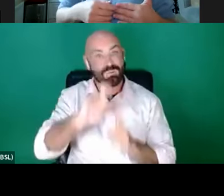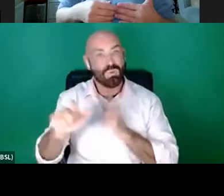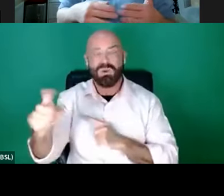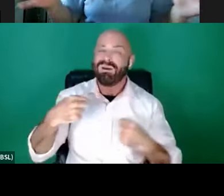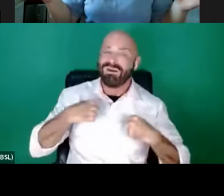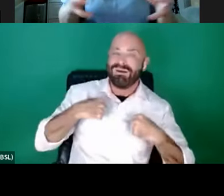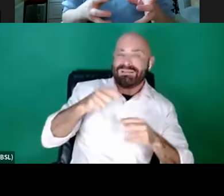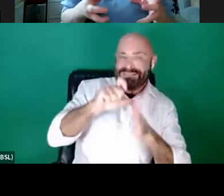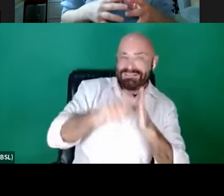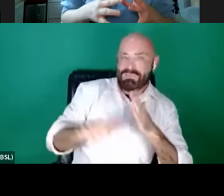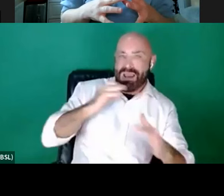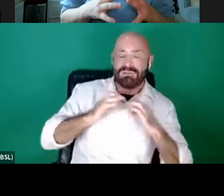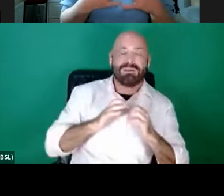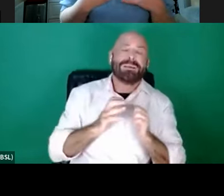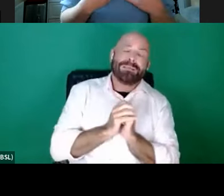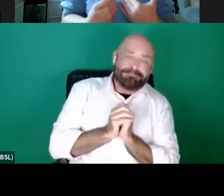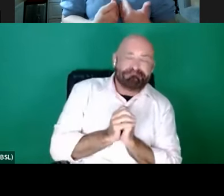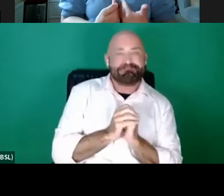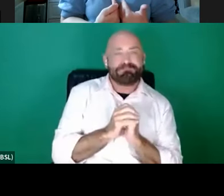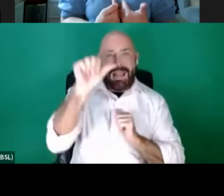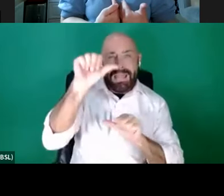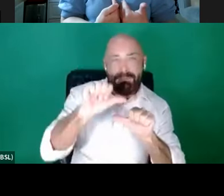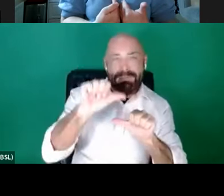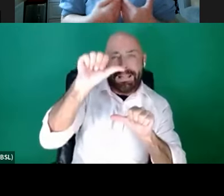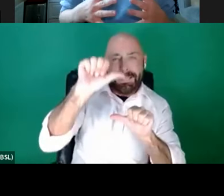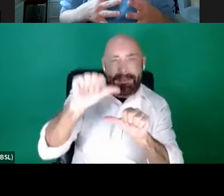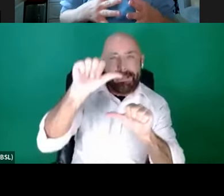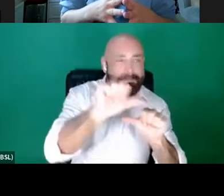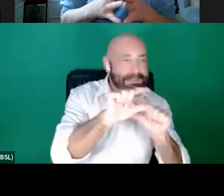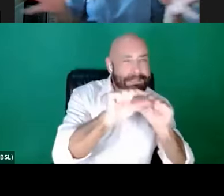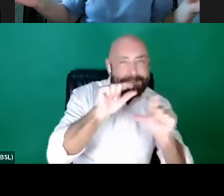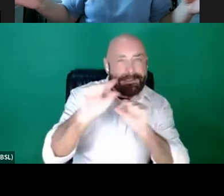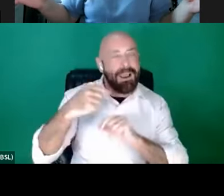to be a lot more limited and my hope in my work is that I can really open that up